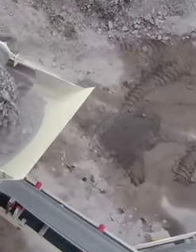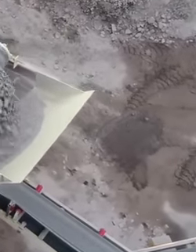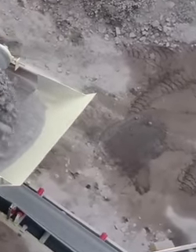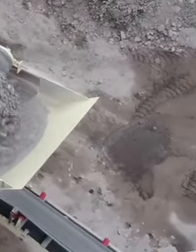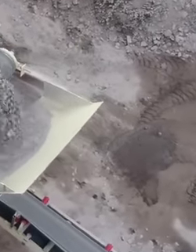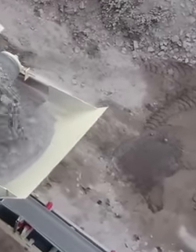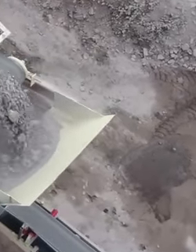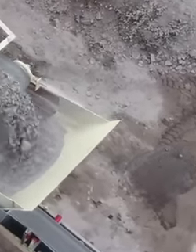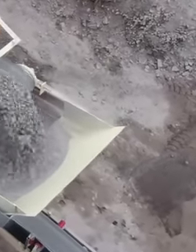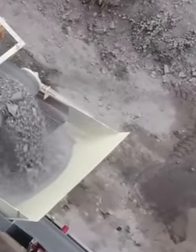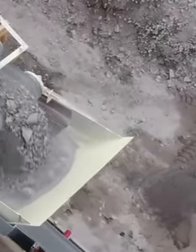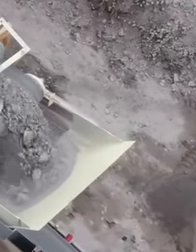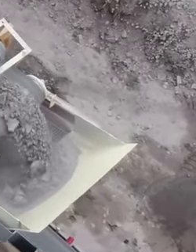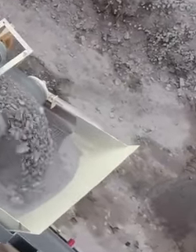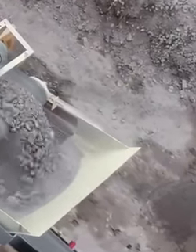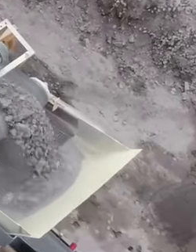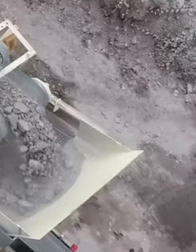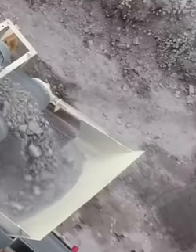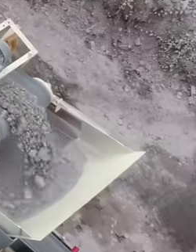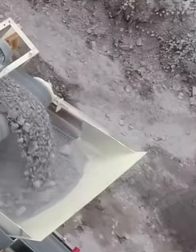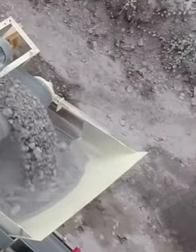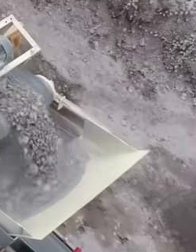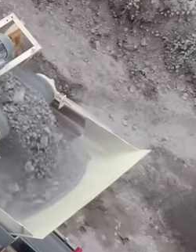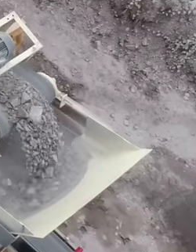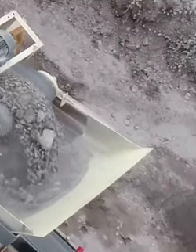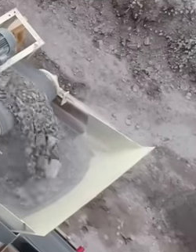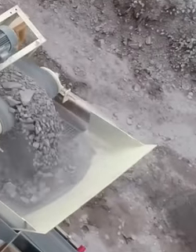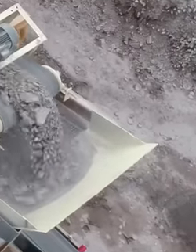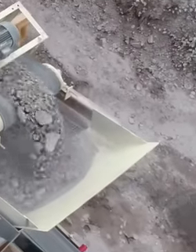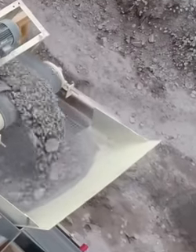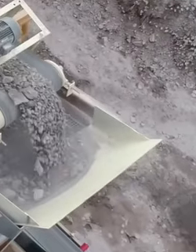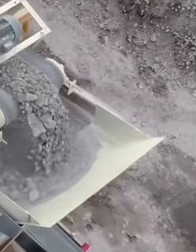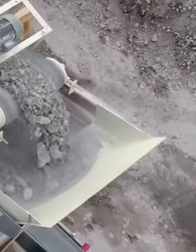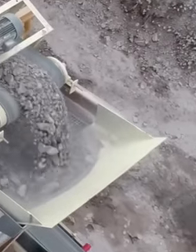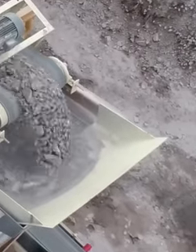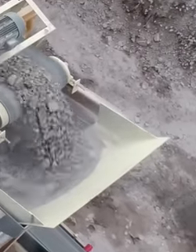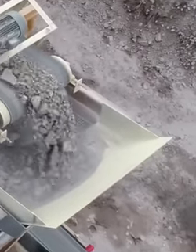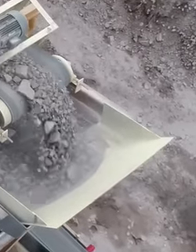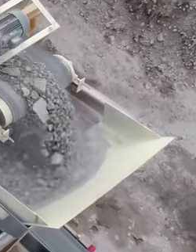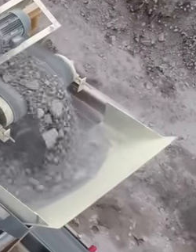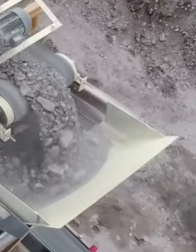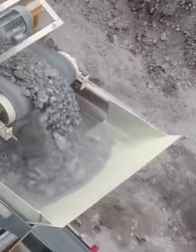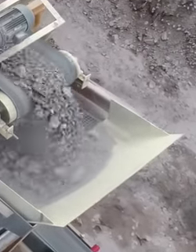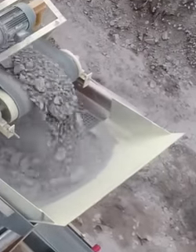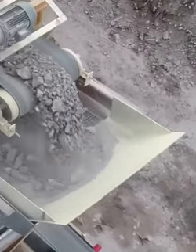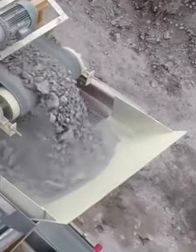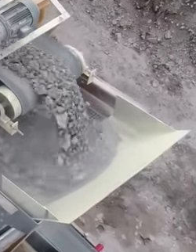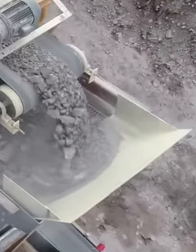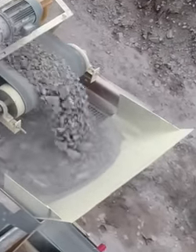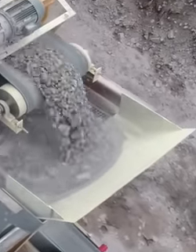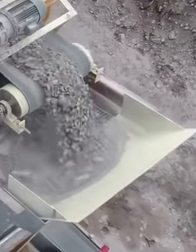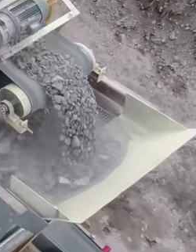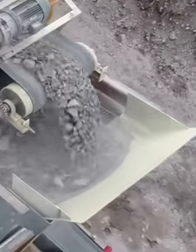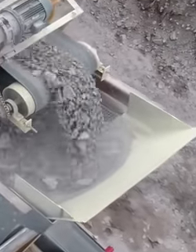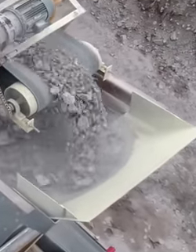publicly traded company that has double the reserves of mineral material reported in Mexico for